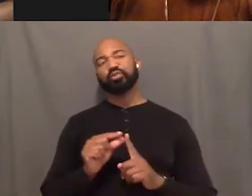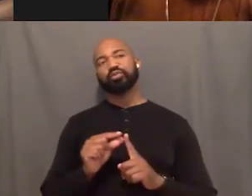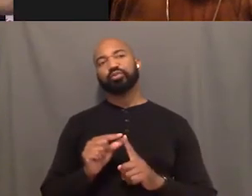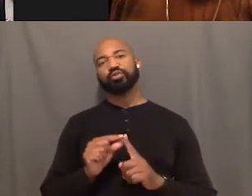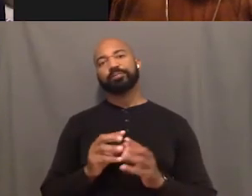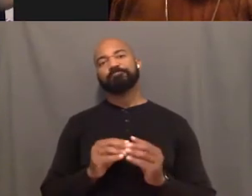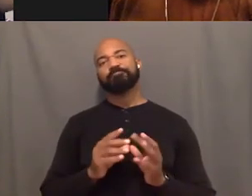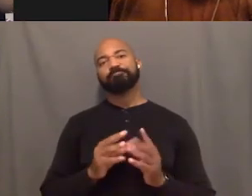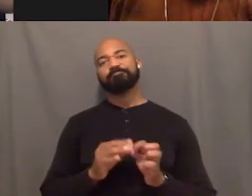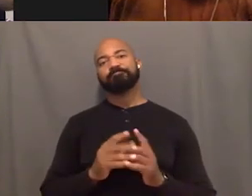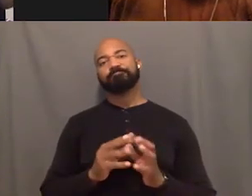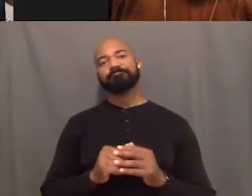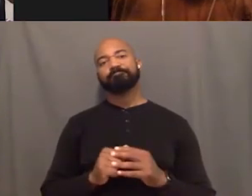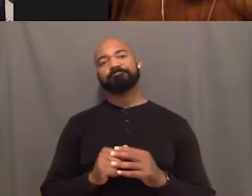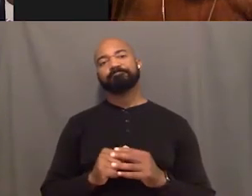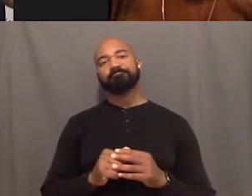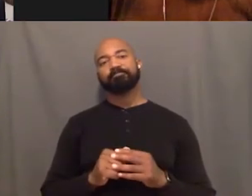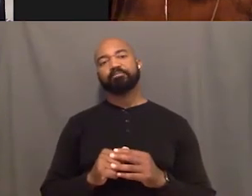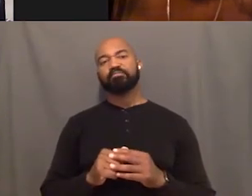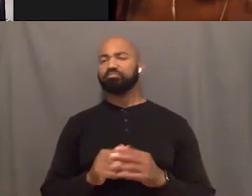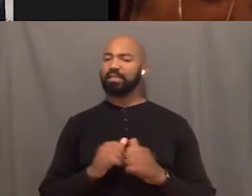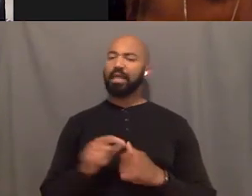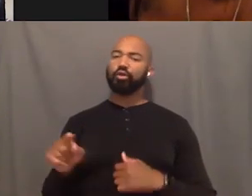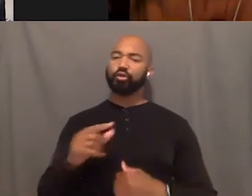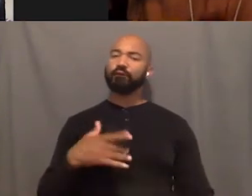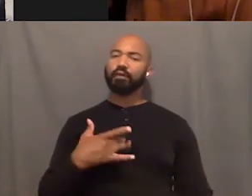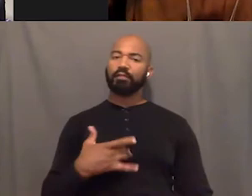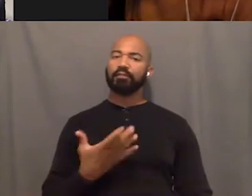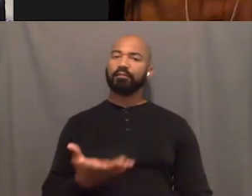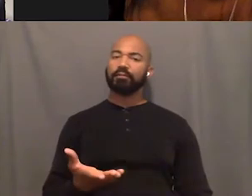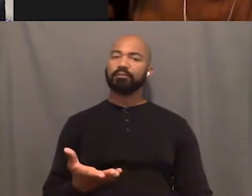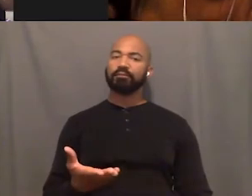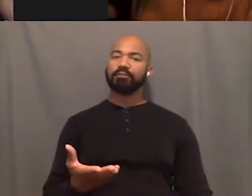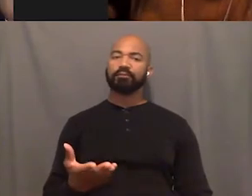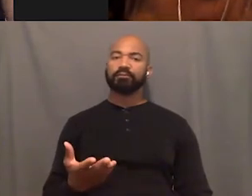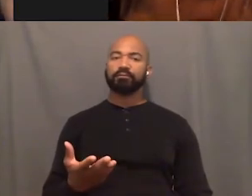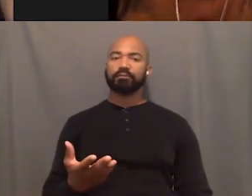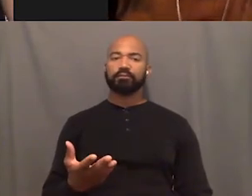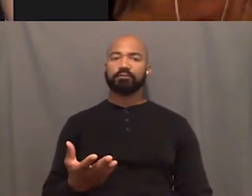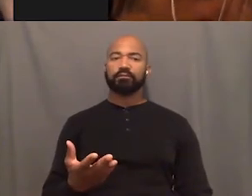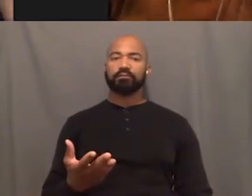It's how you feel like it's just like you don't, it's you know, makeup without your hair on.